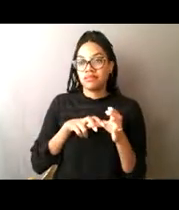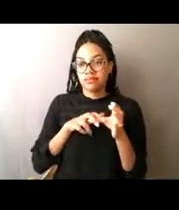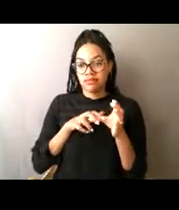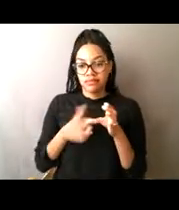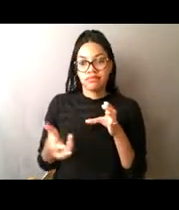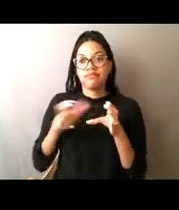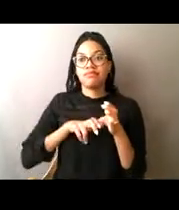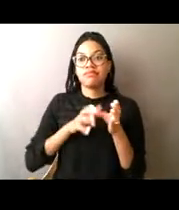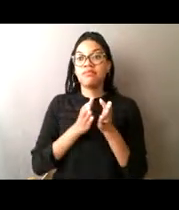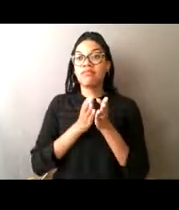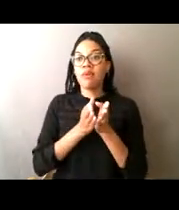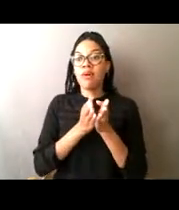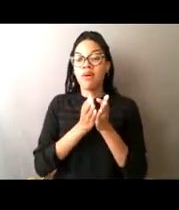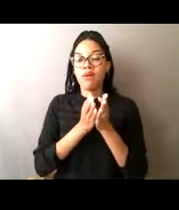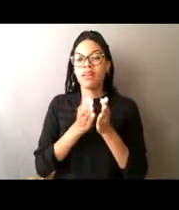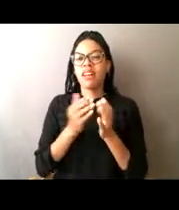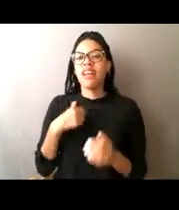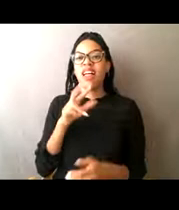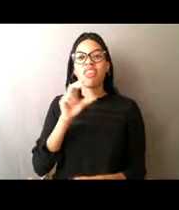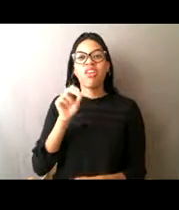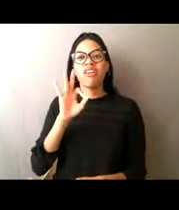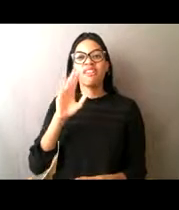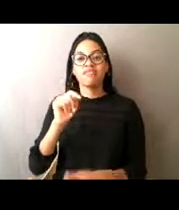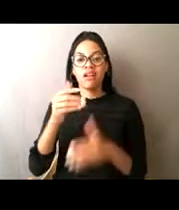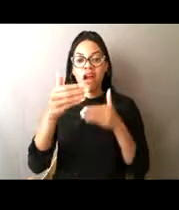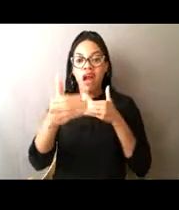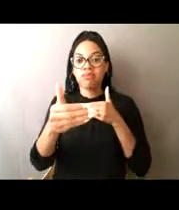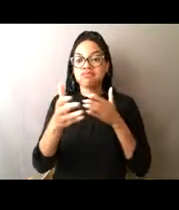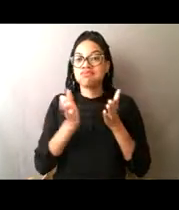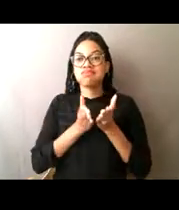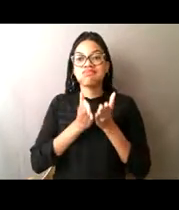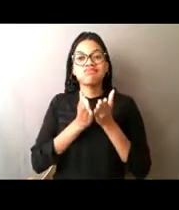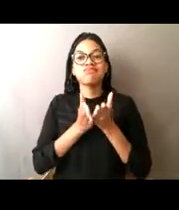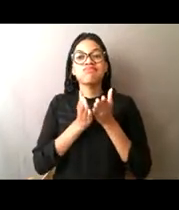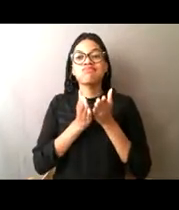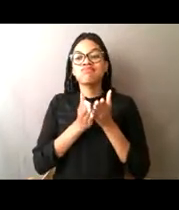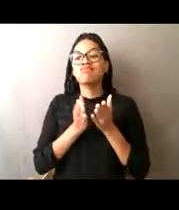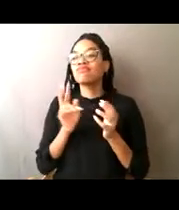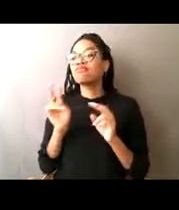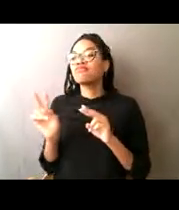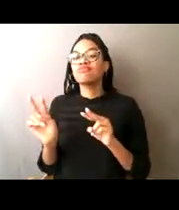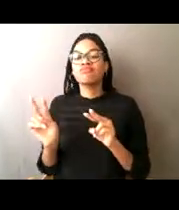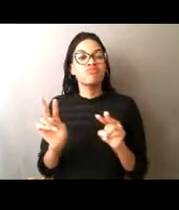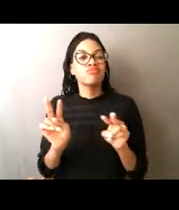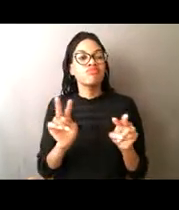Some days we will go out and we'll check boats on the water or we might patrol if we have a glacier near us.